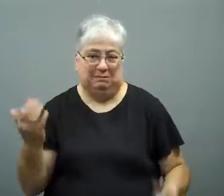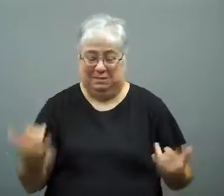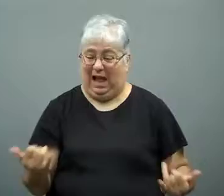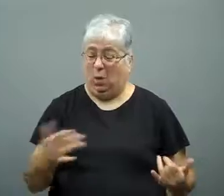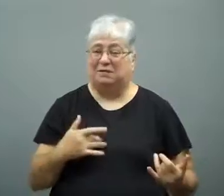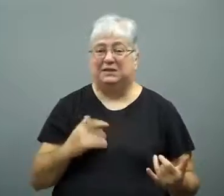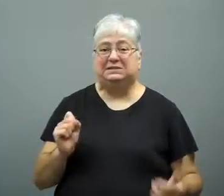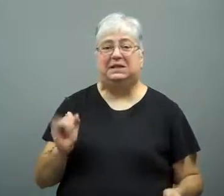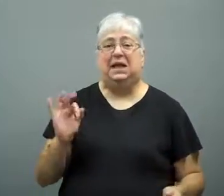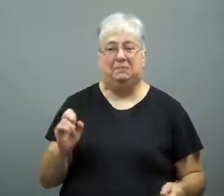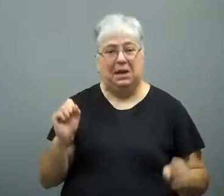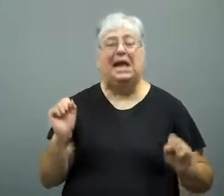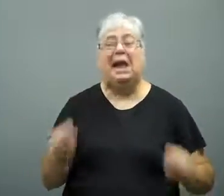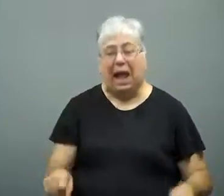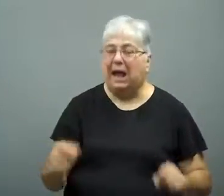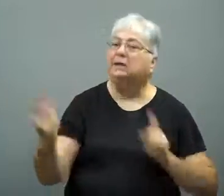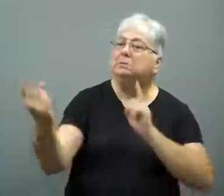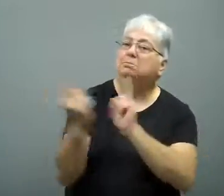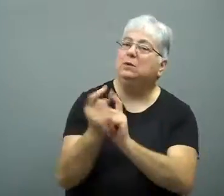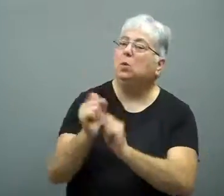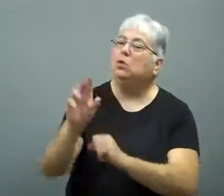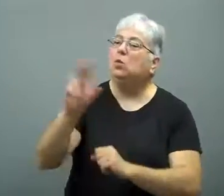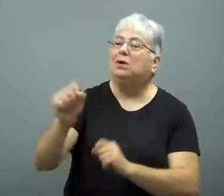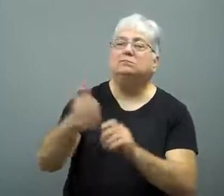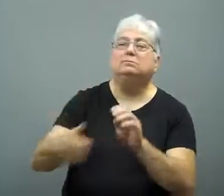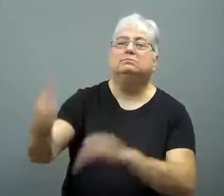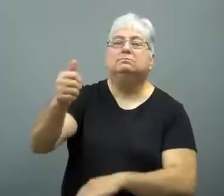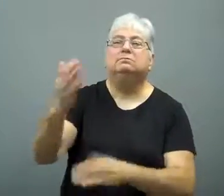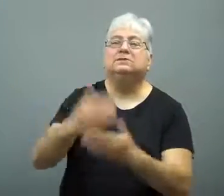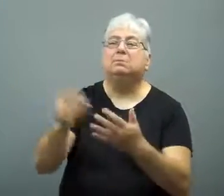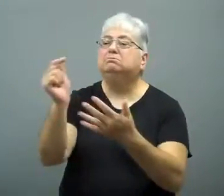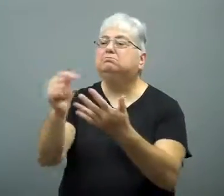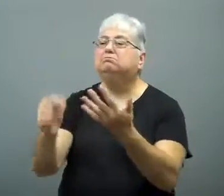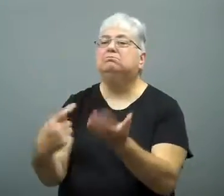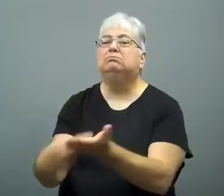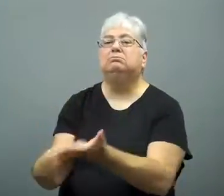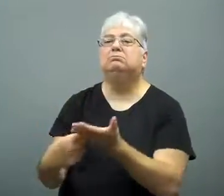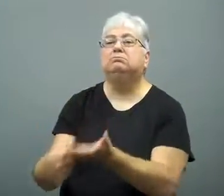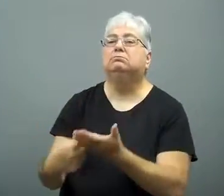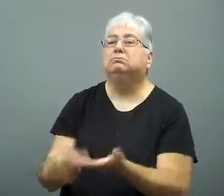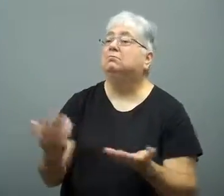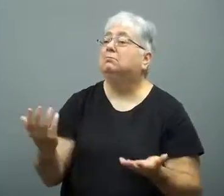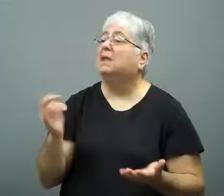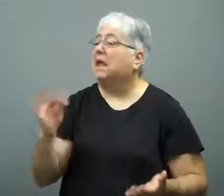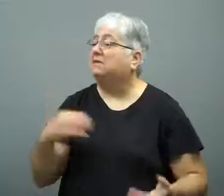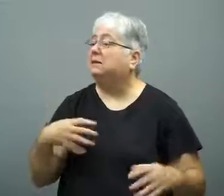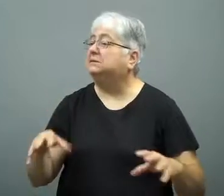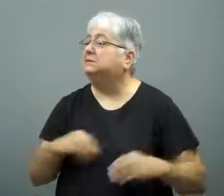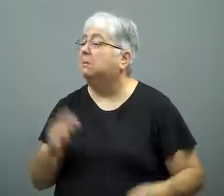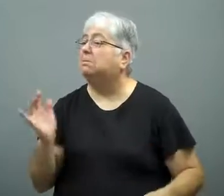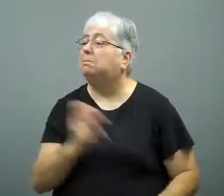He is now safe, and can meet with US officials to discuss